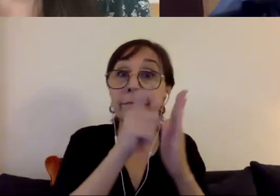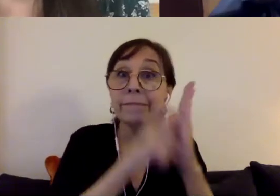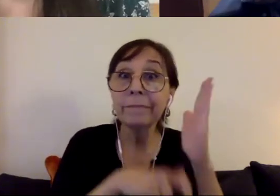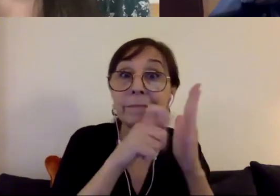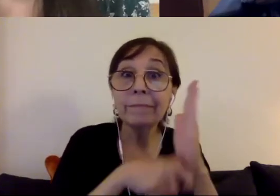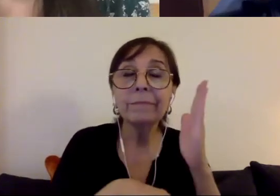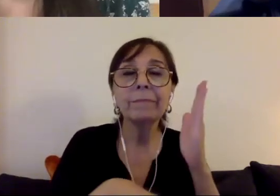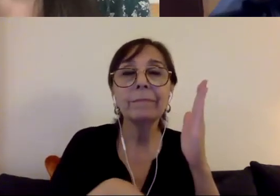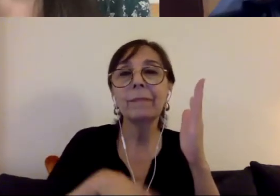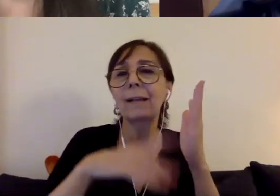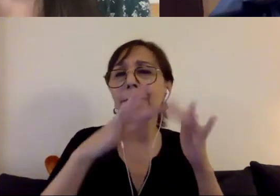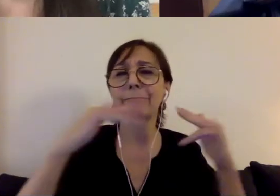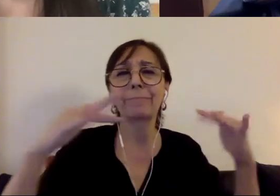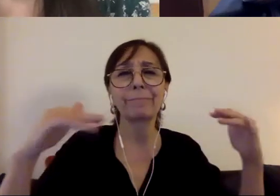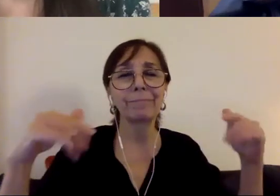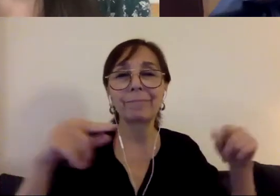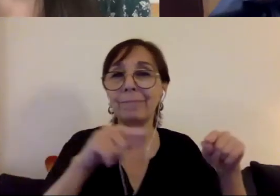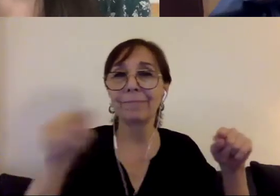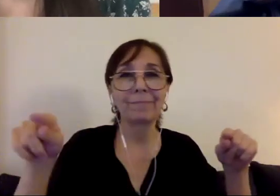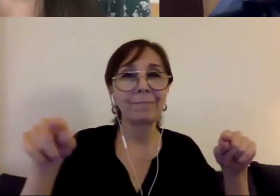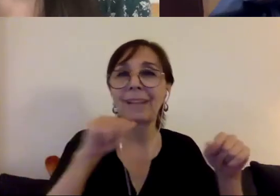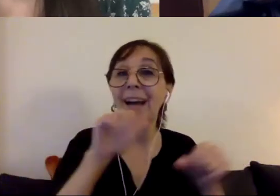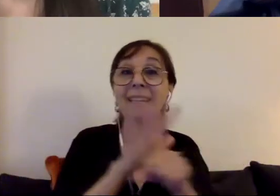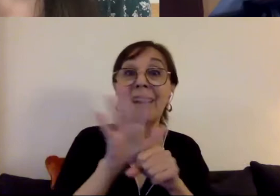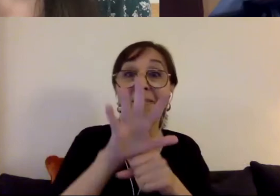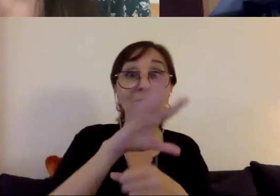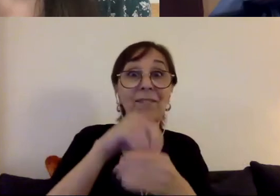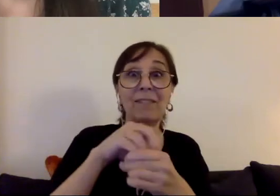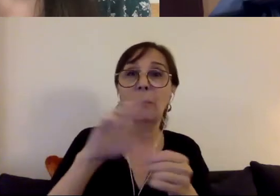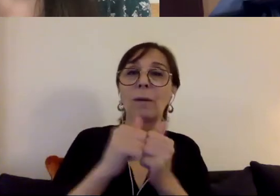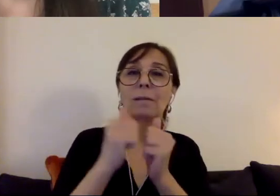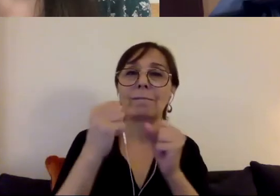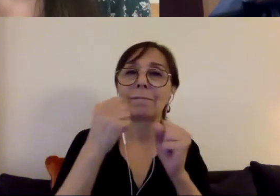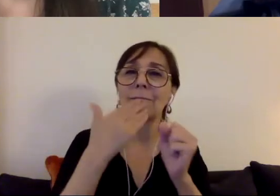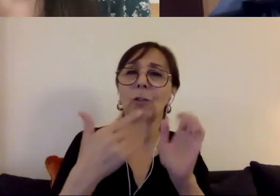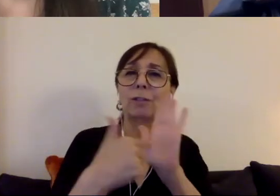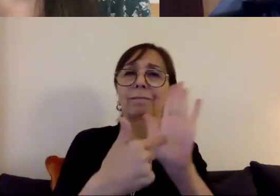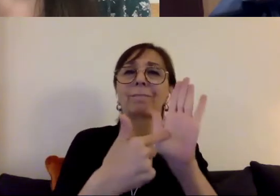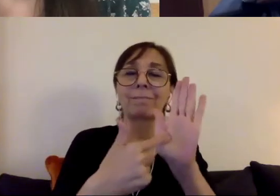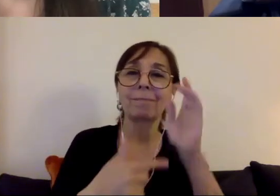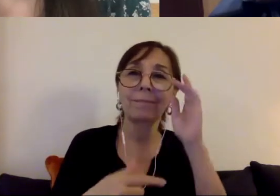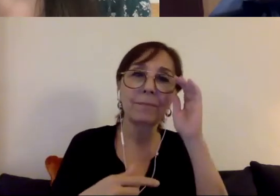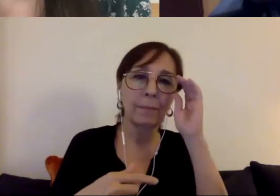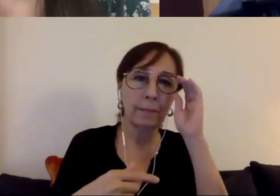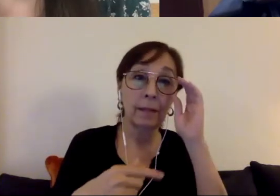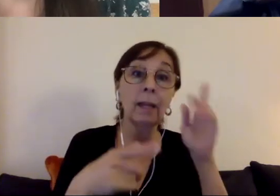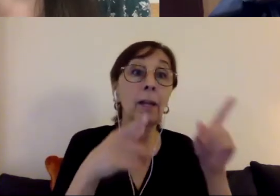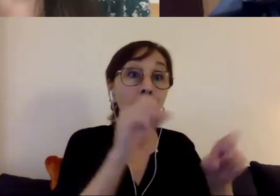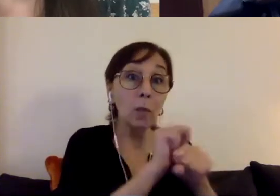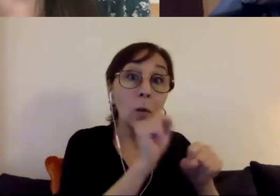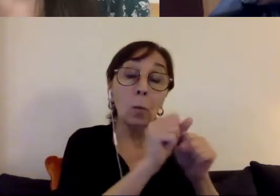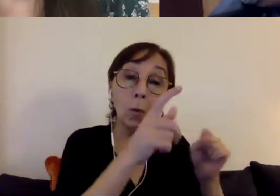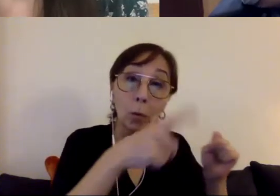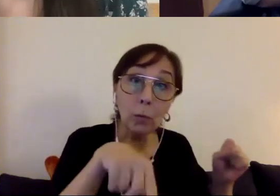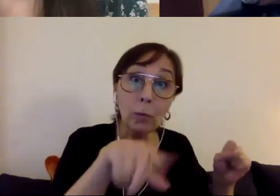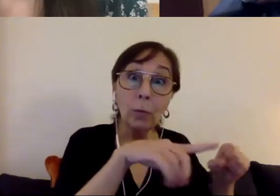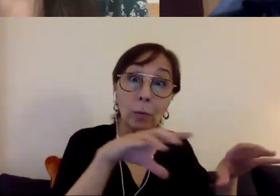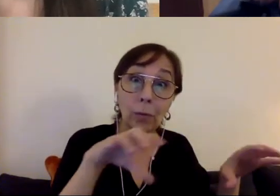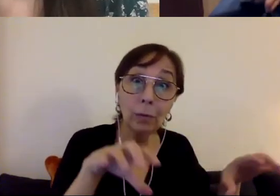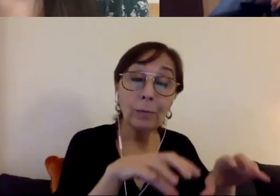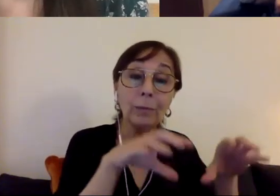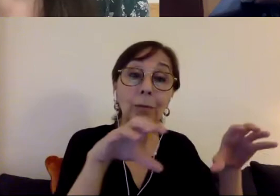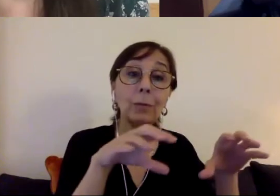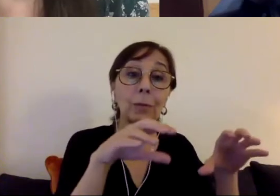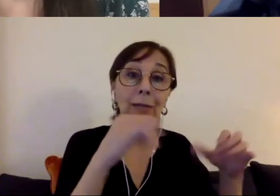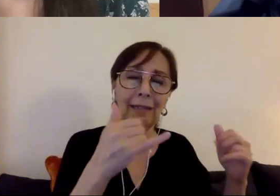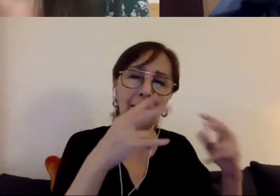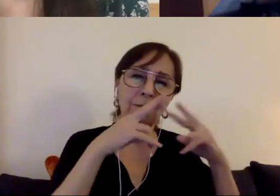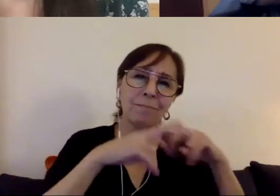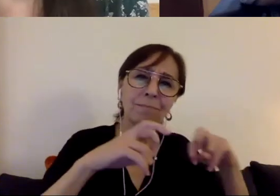The work that you're all doing to really look at ways of including